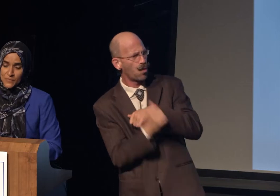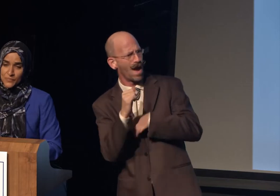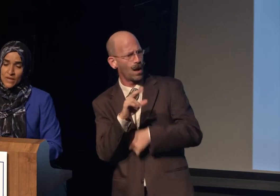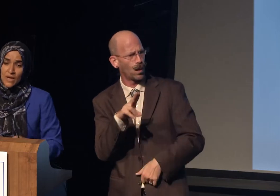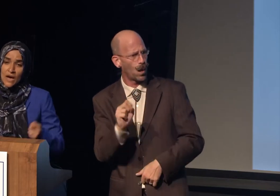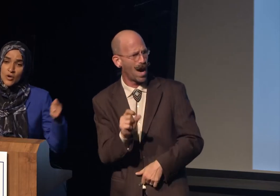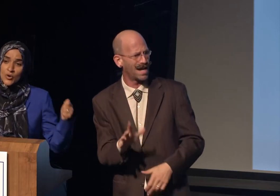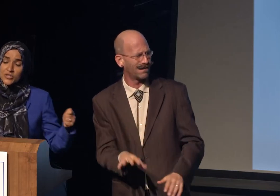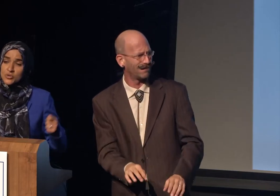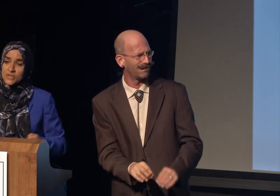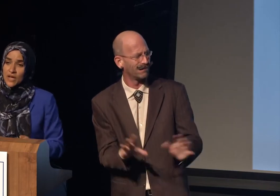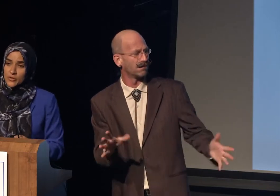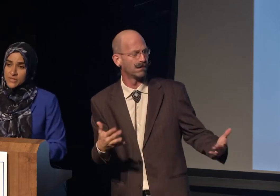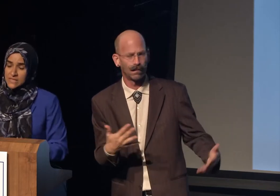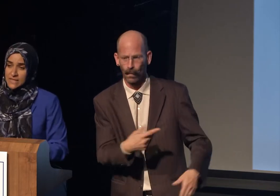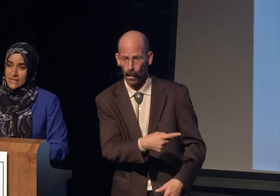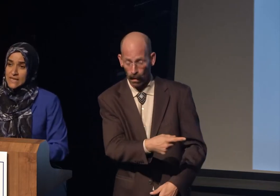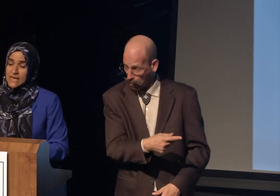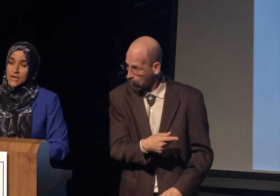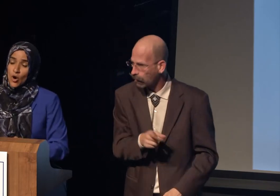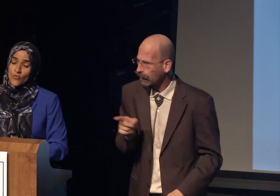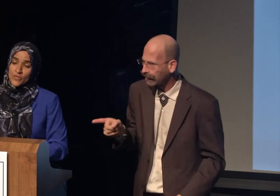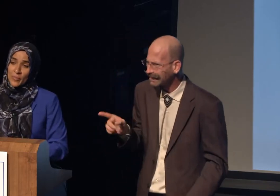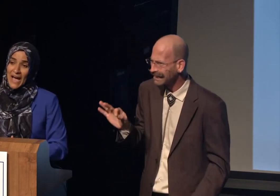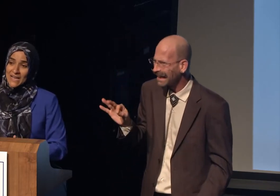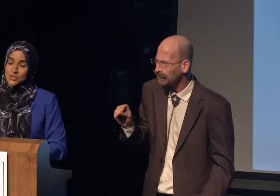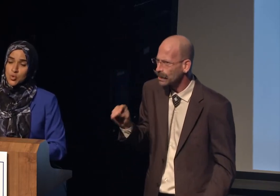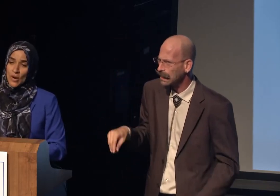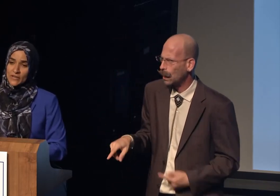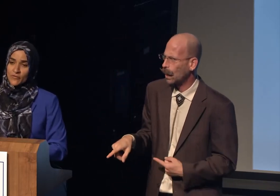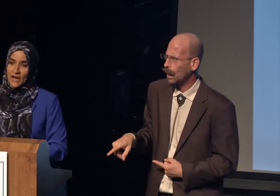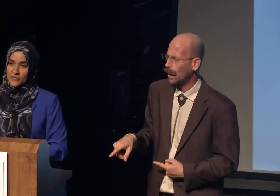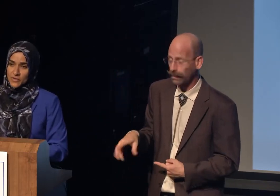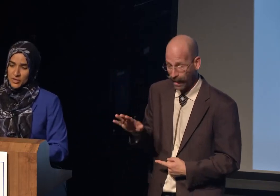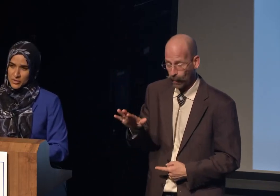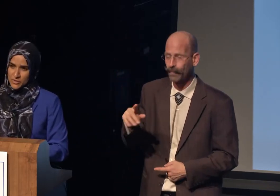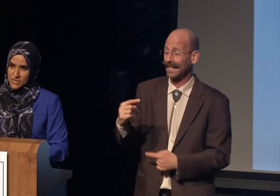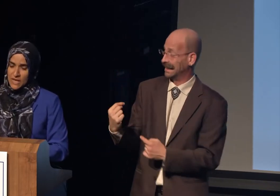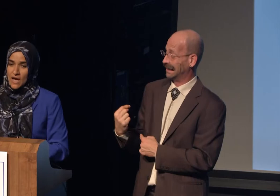According to another study, over the past 25 years,